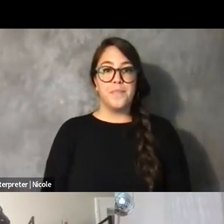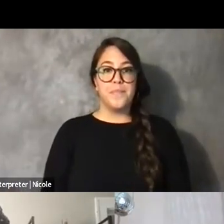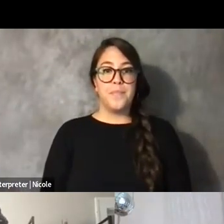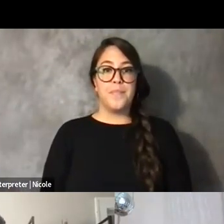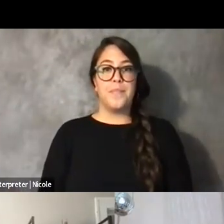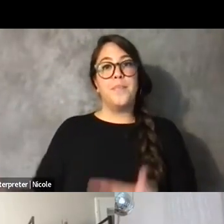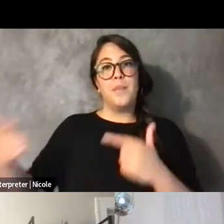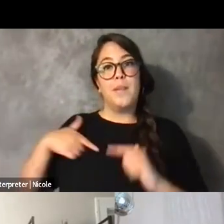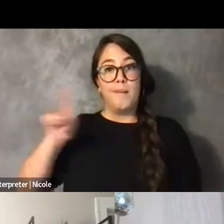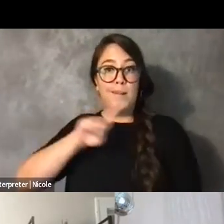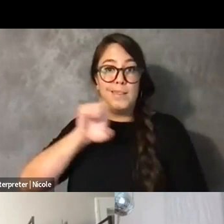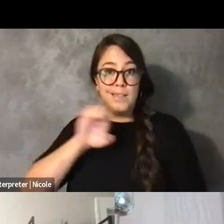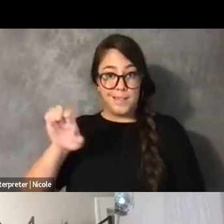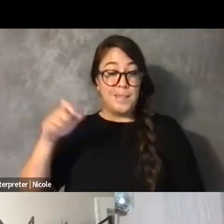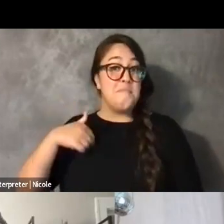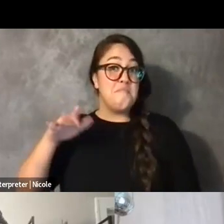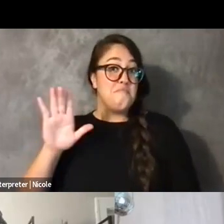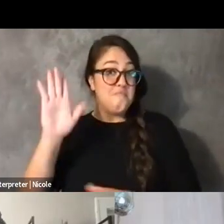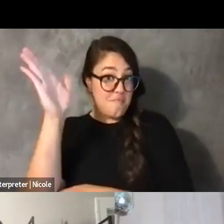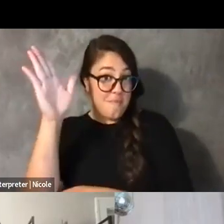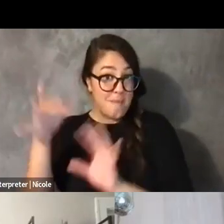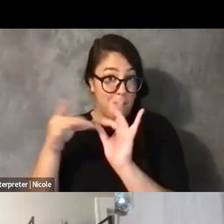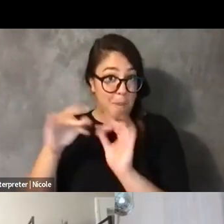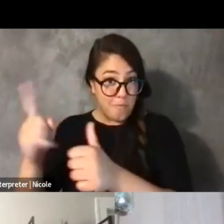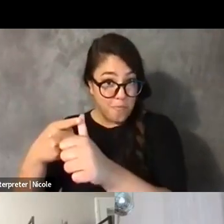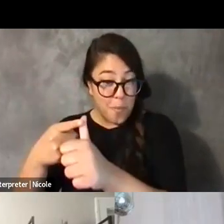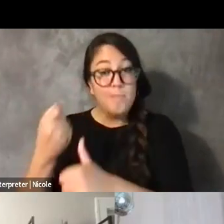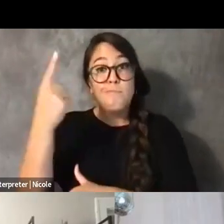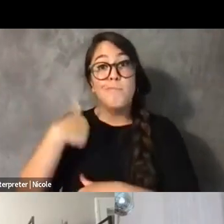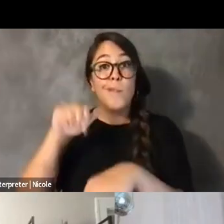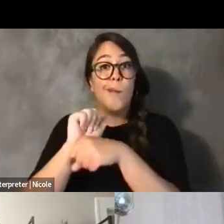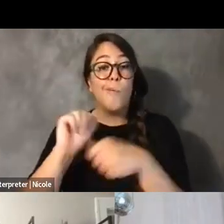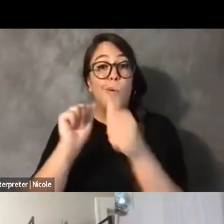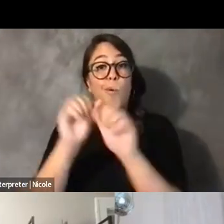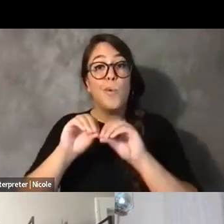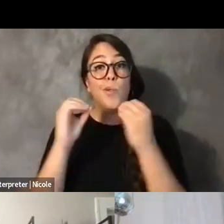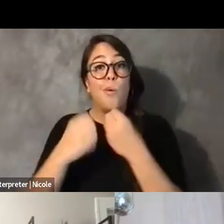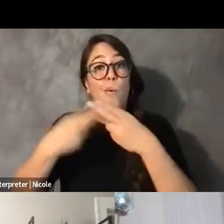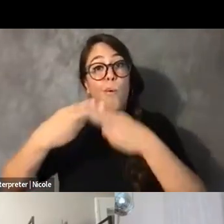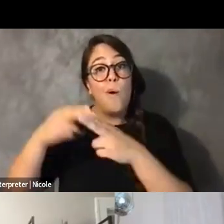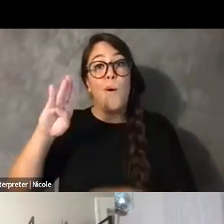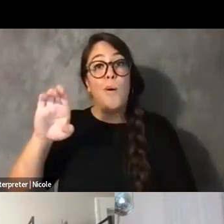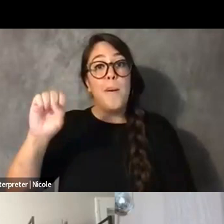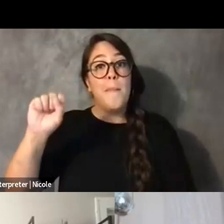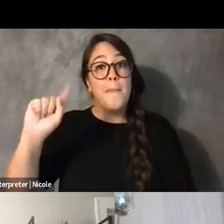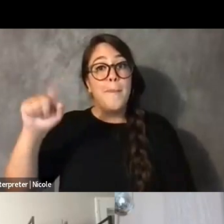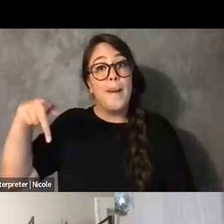So I'll go first. So I work with an organization called the Best Practices Policy Project.